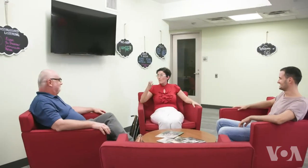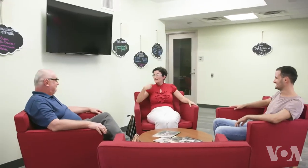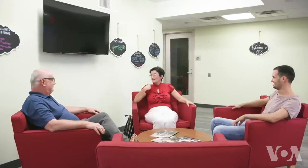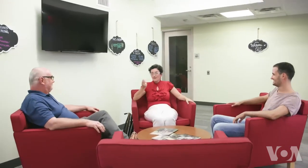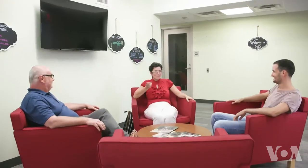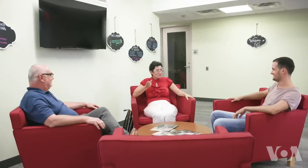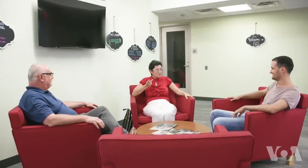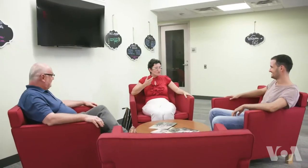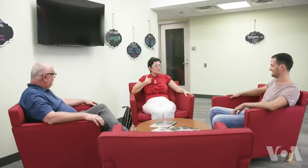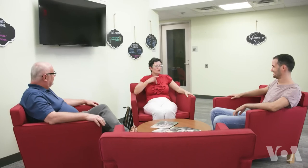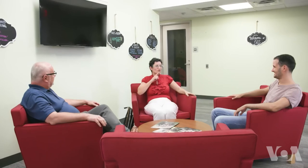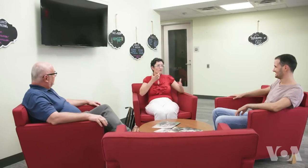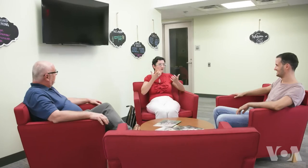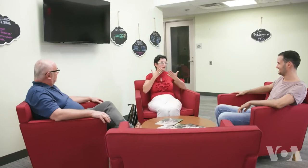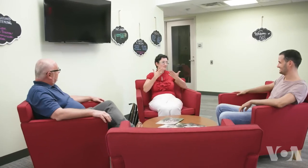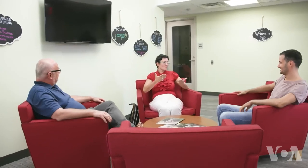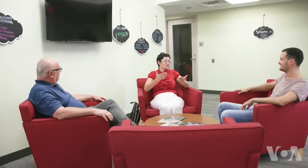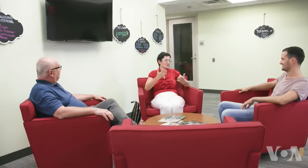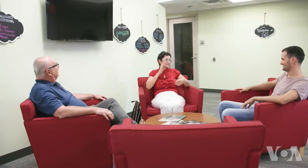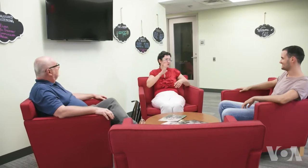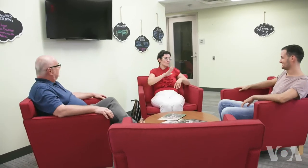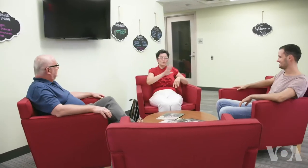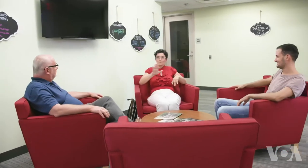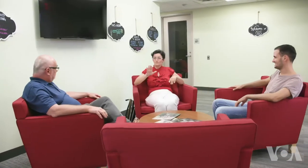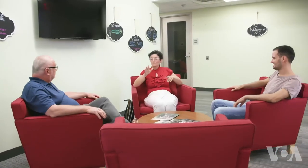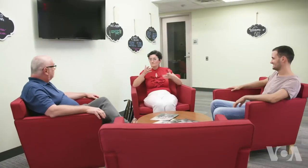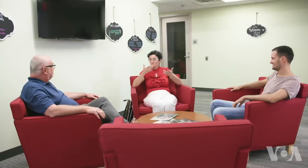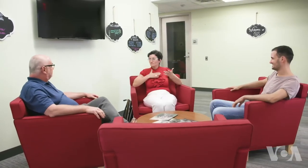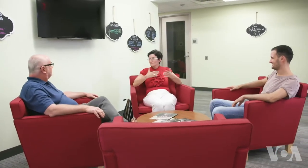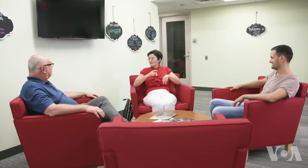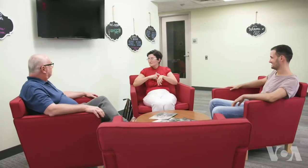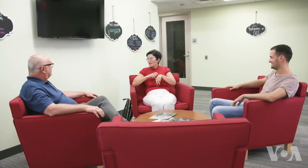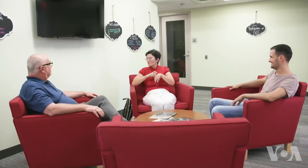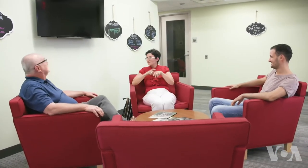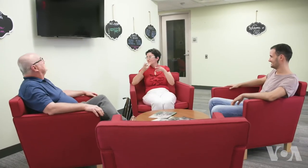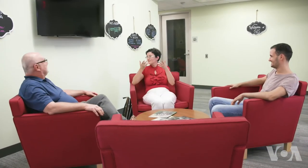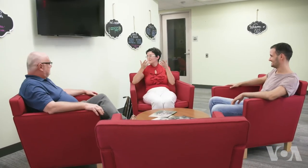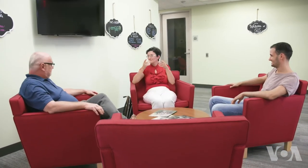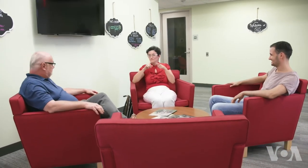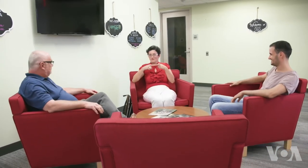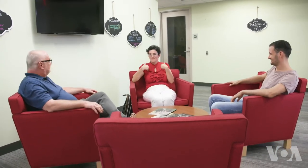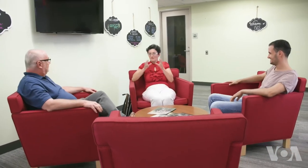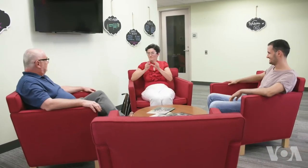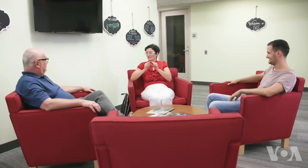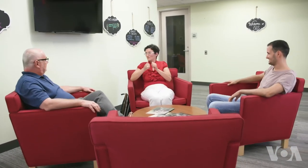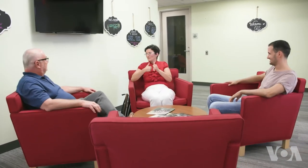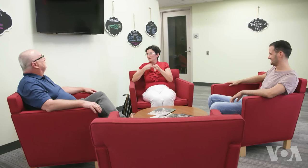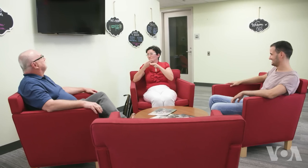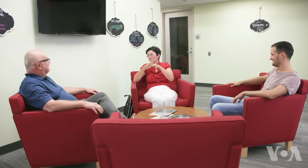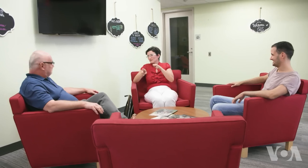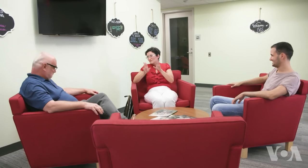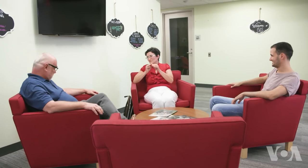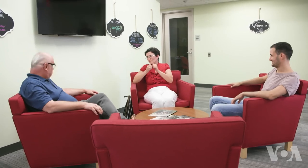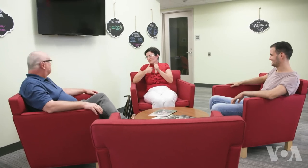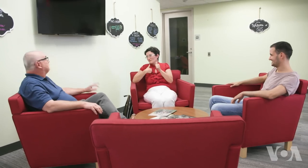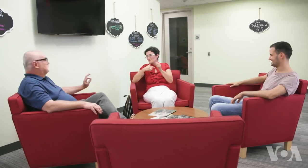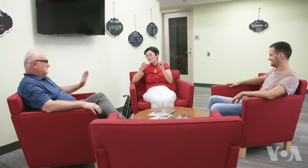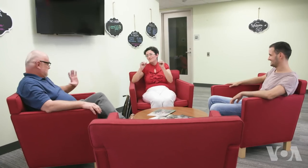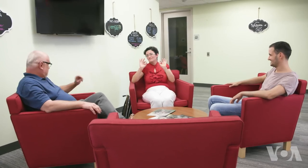First, I want to tell you both thank you so much for taking the time for a brief meeting.